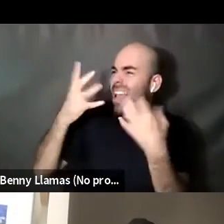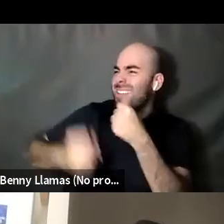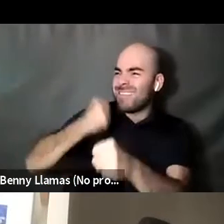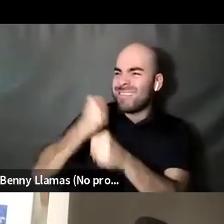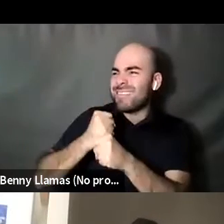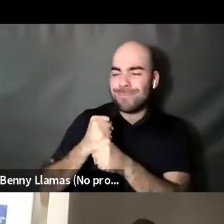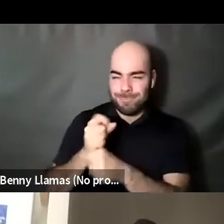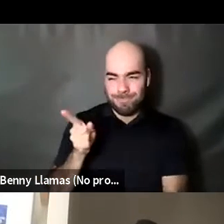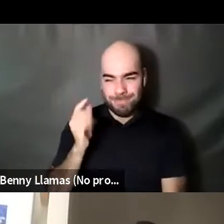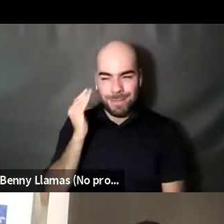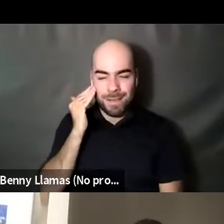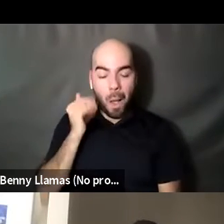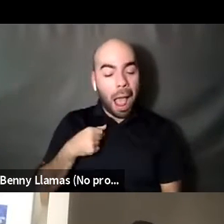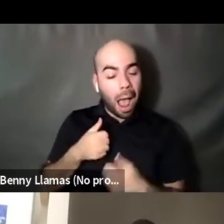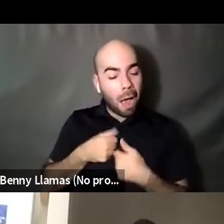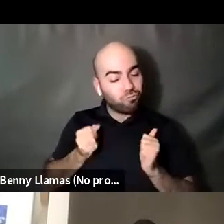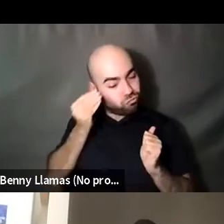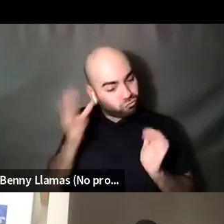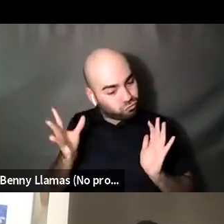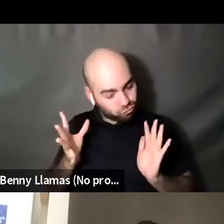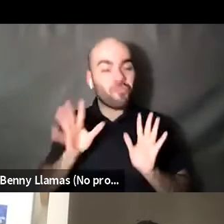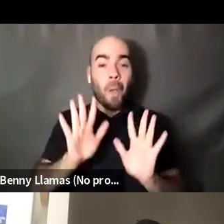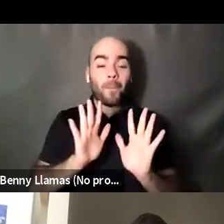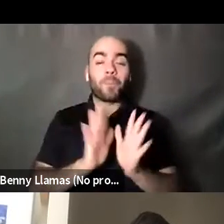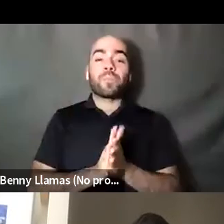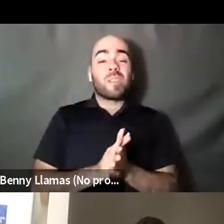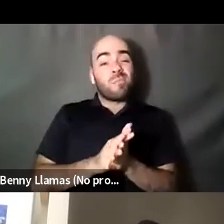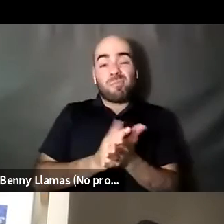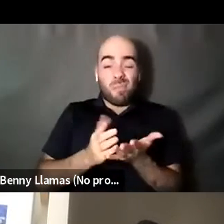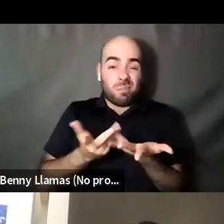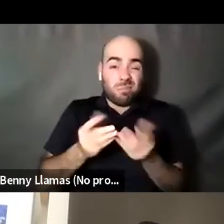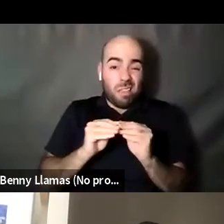Kokumo: Just gotta say that, well, yeah, the obvious choice. I will do is critical.